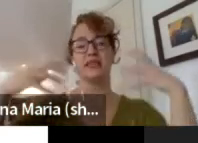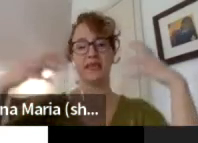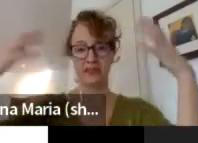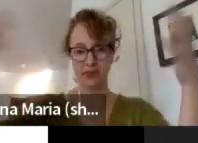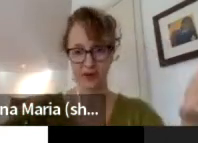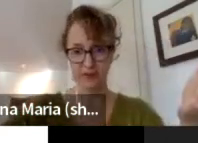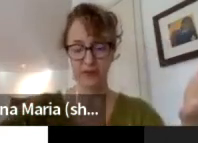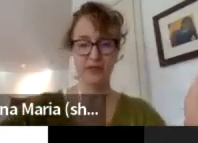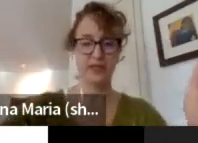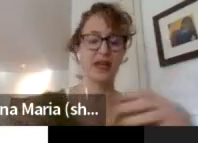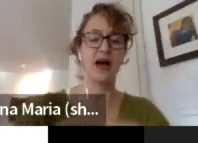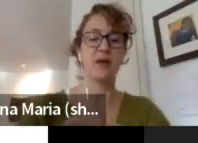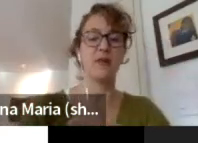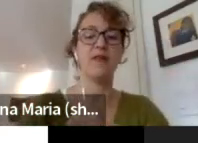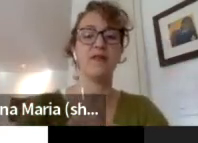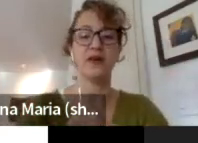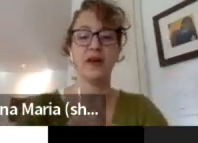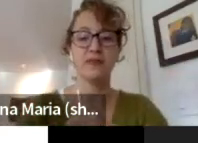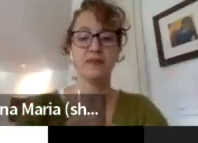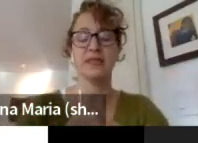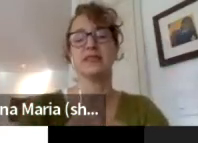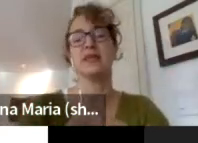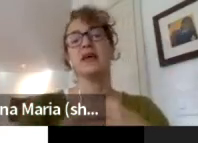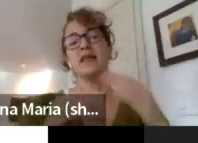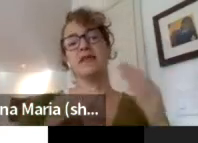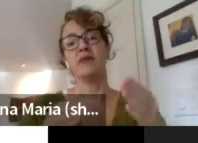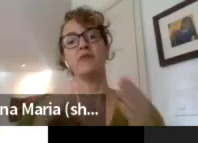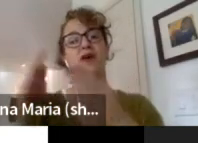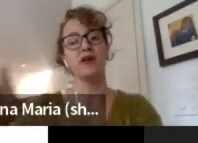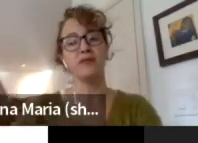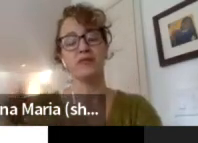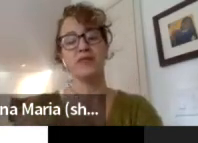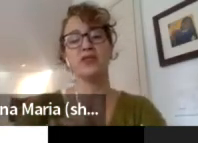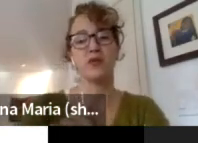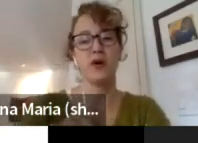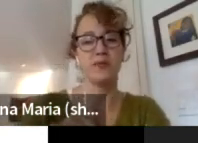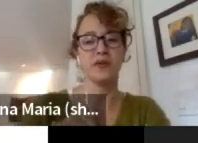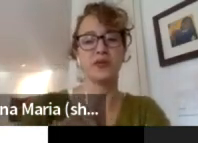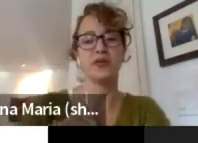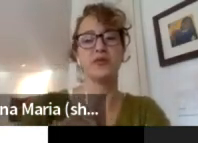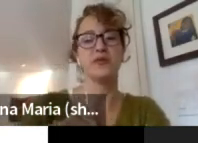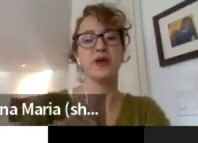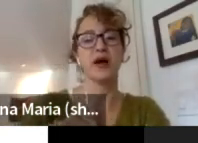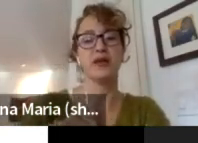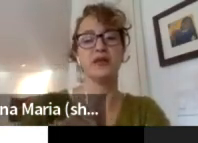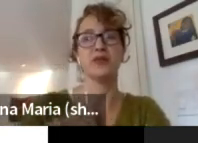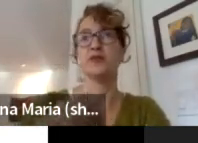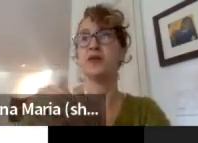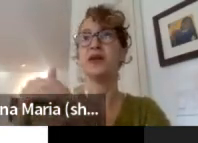into our influence of our governments, then when our governments show up to meet